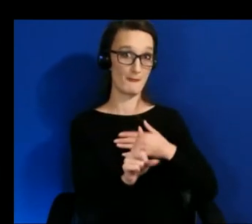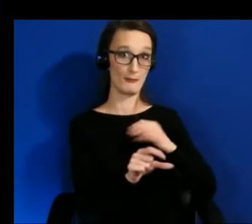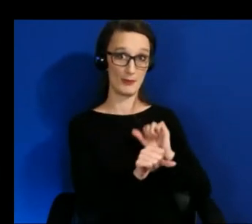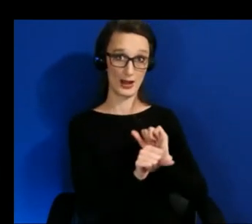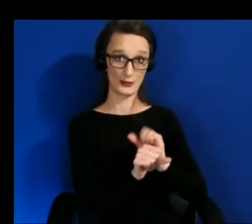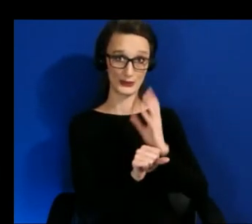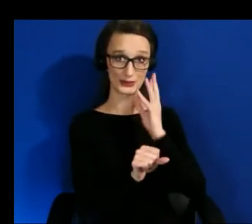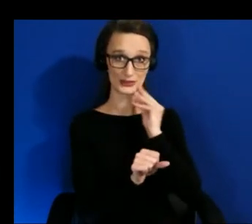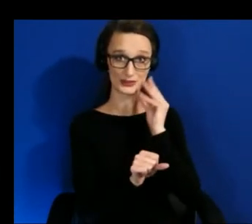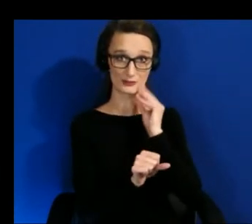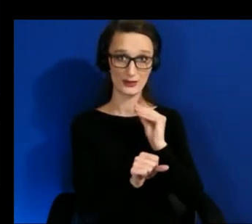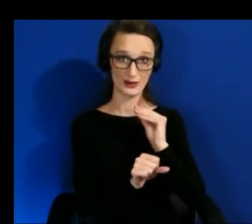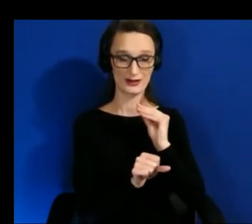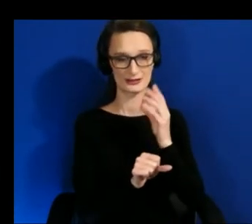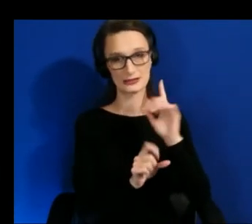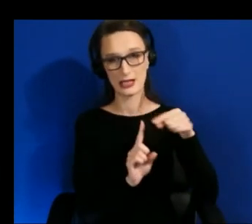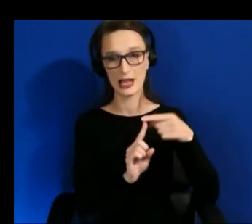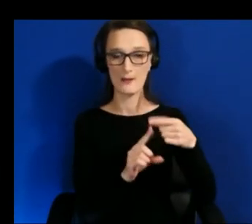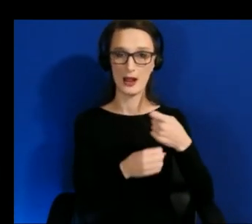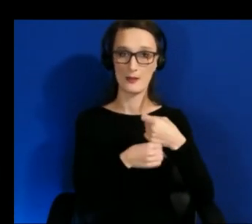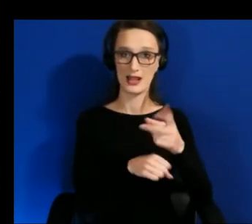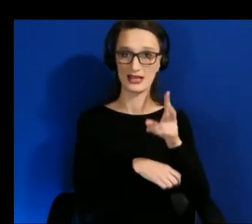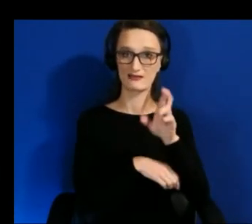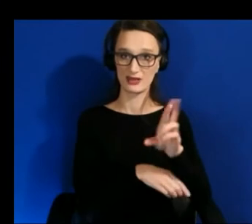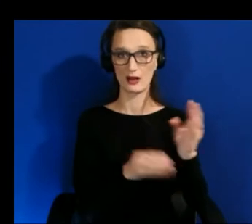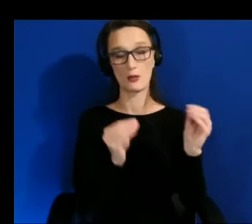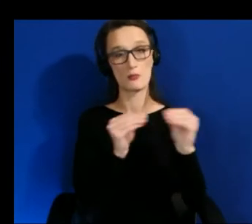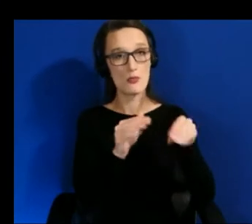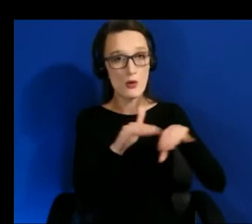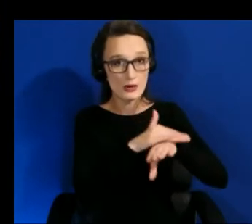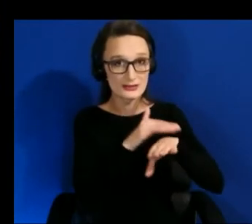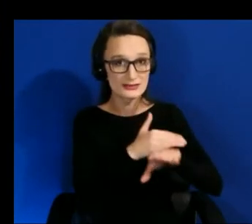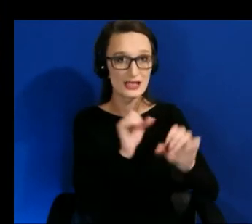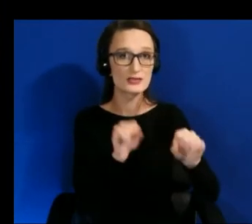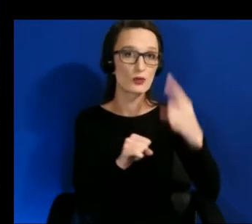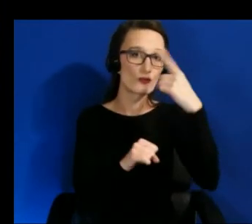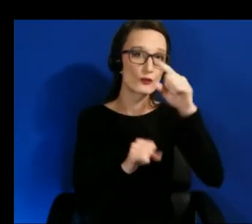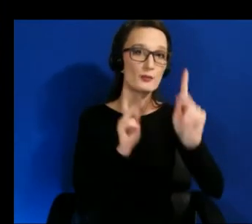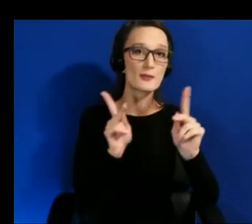more accessible to people with visual disabilities you're kind of starting up for this place of